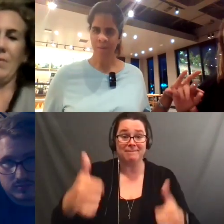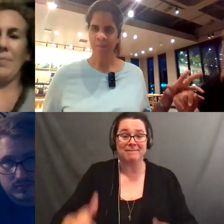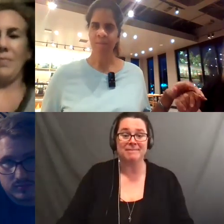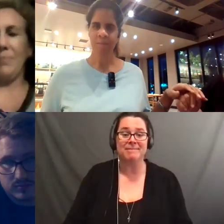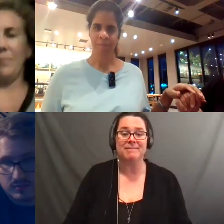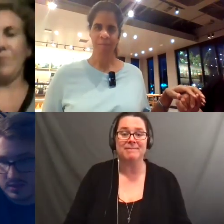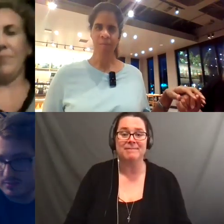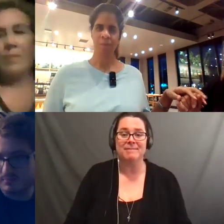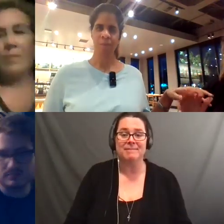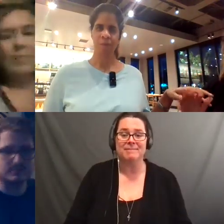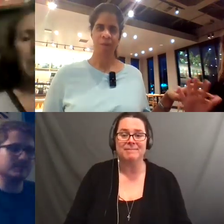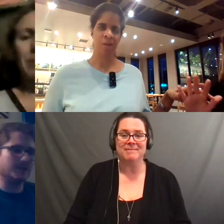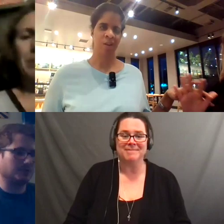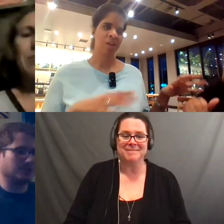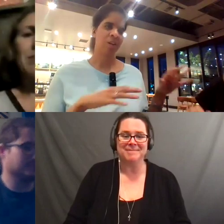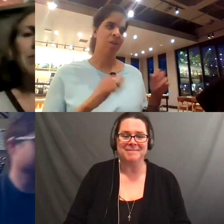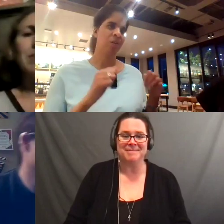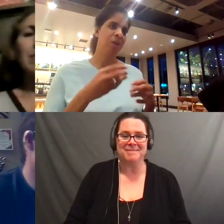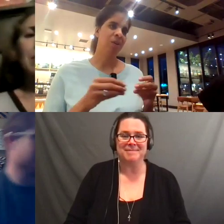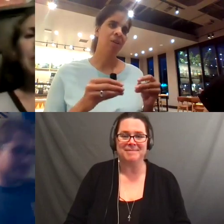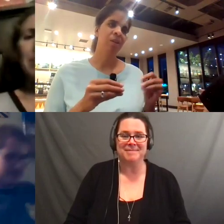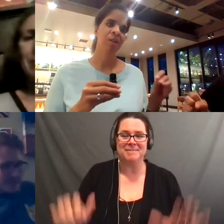Jen: Bye, everyone.